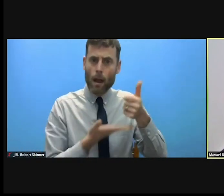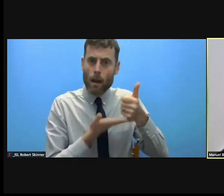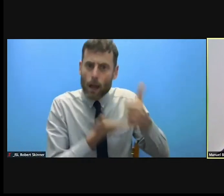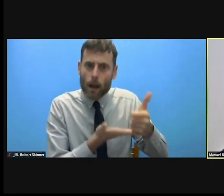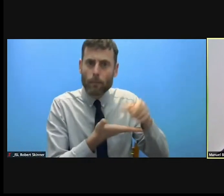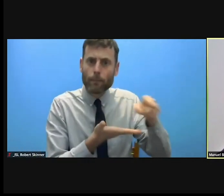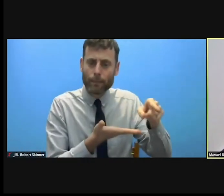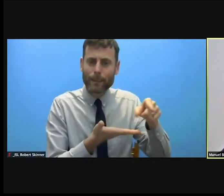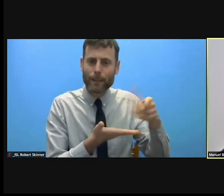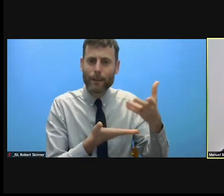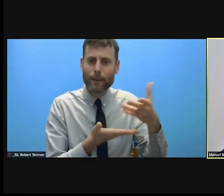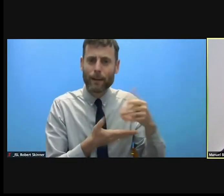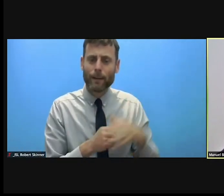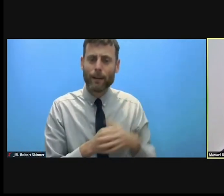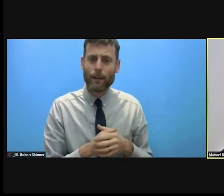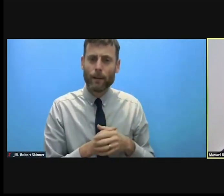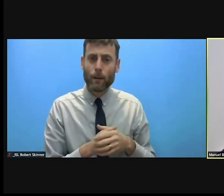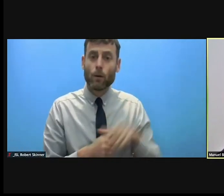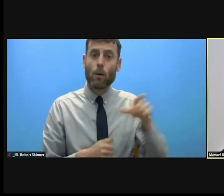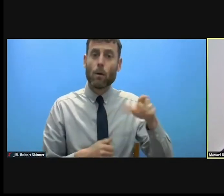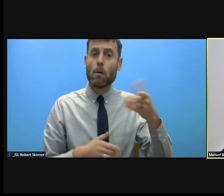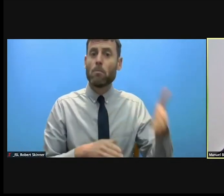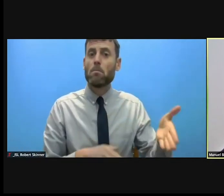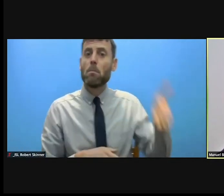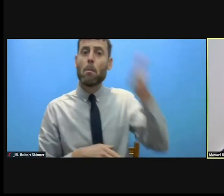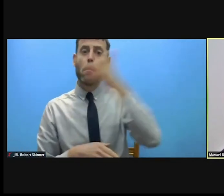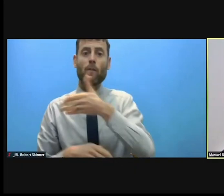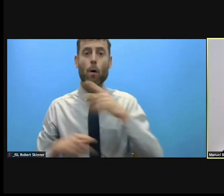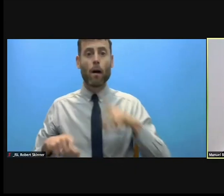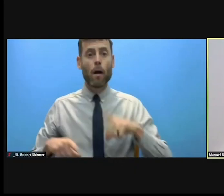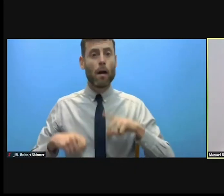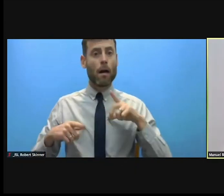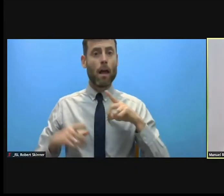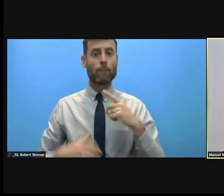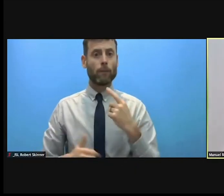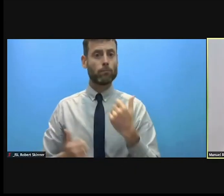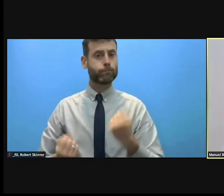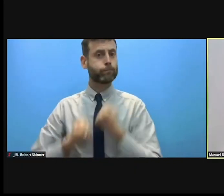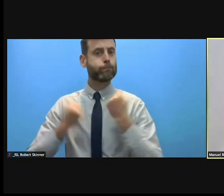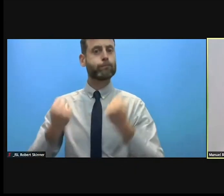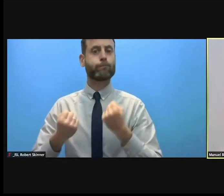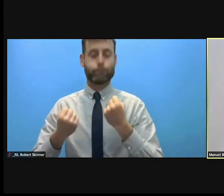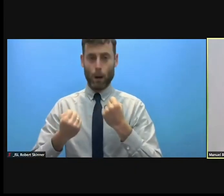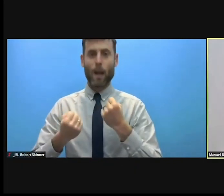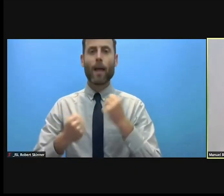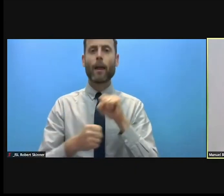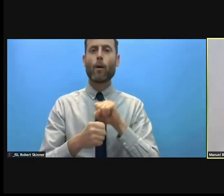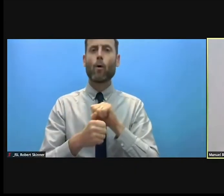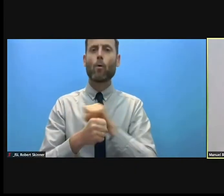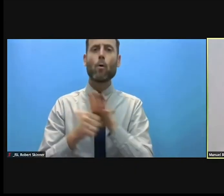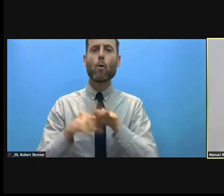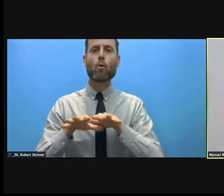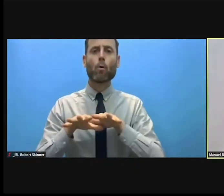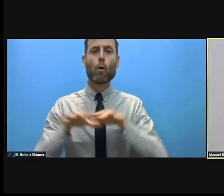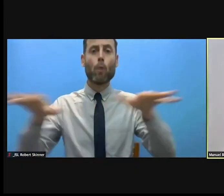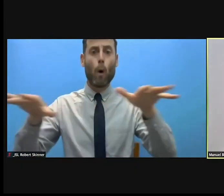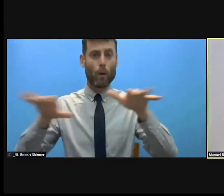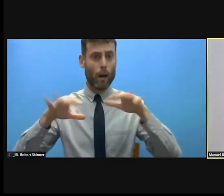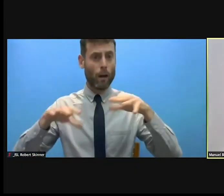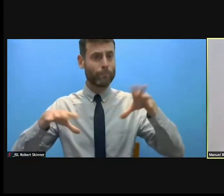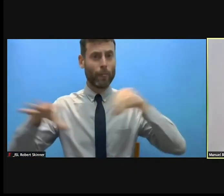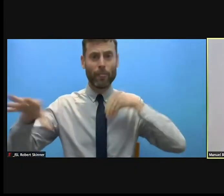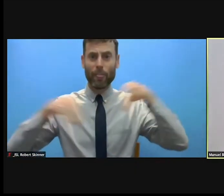Independent before COVID 19, humanitarian needs of the most vulnerable exploded in recent years.